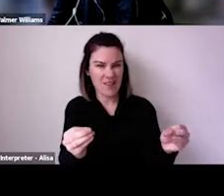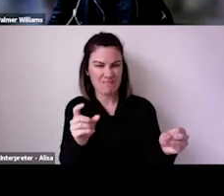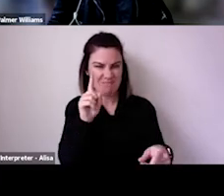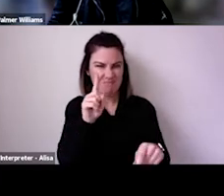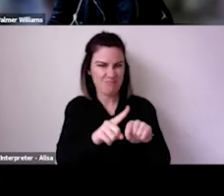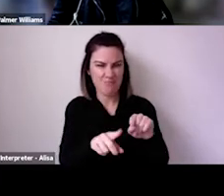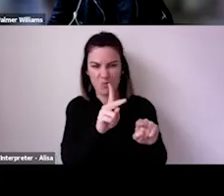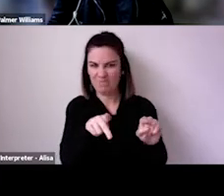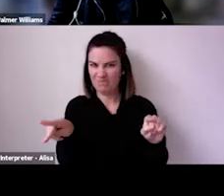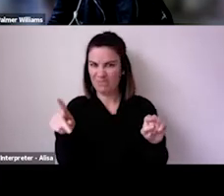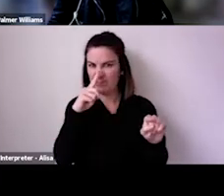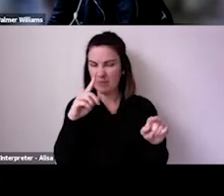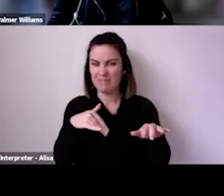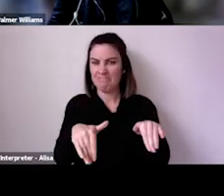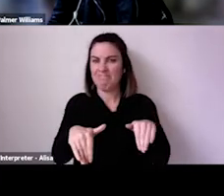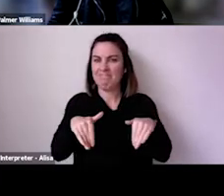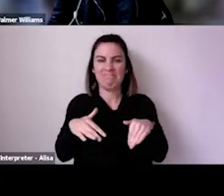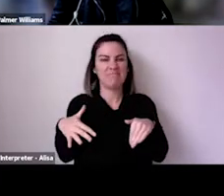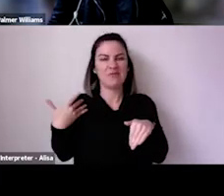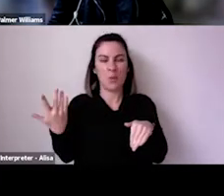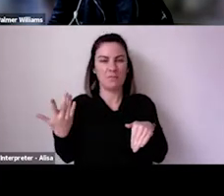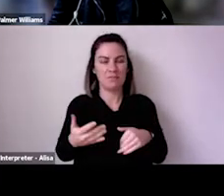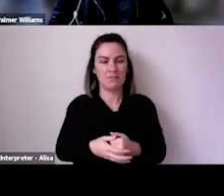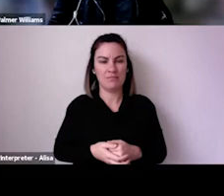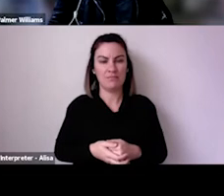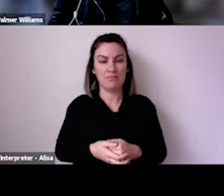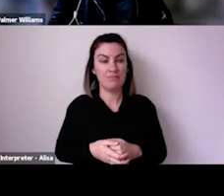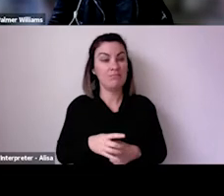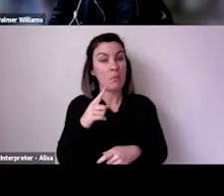We didn't really have that here, at least for most arts people remember we were still